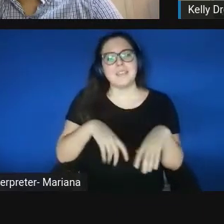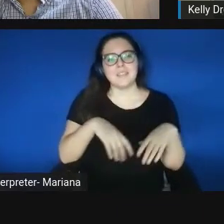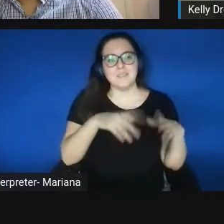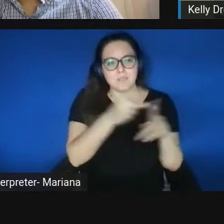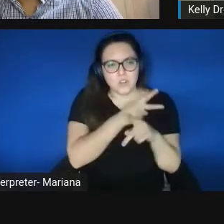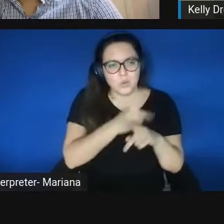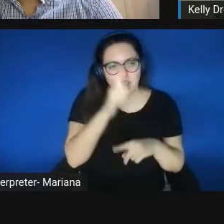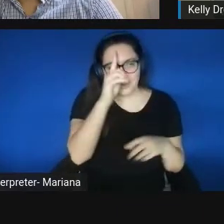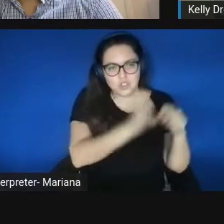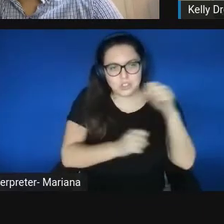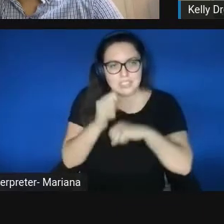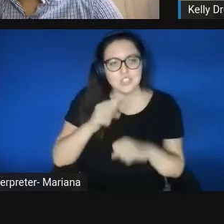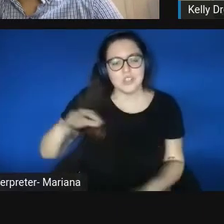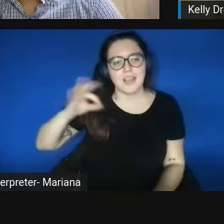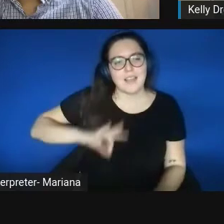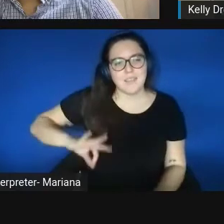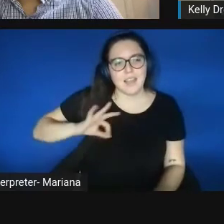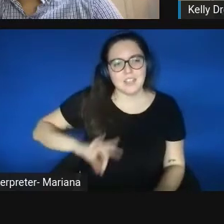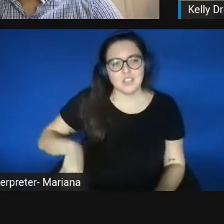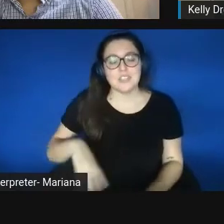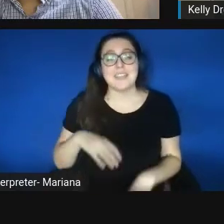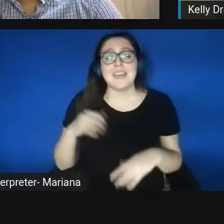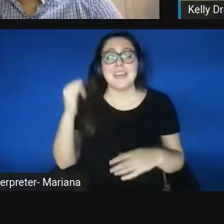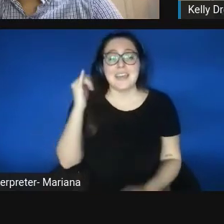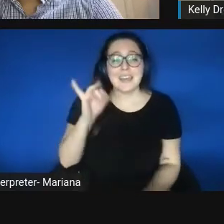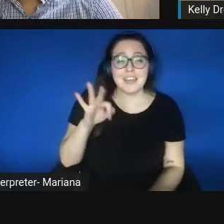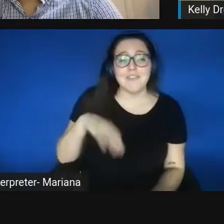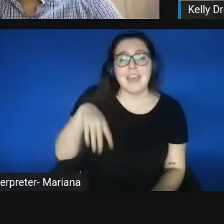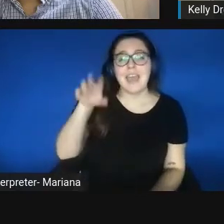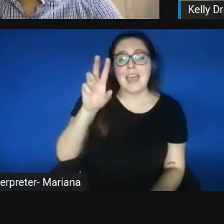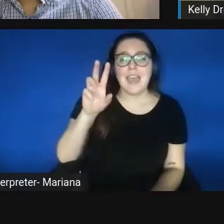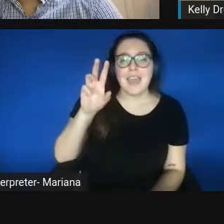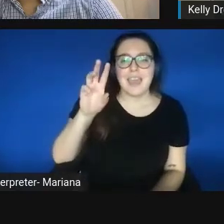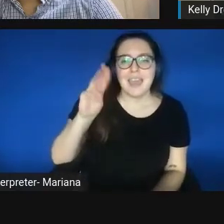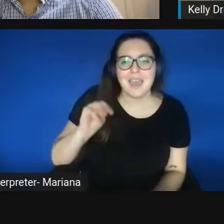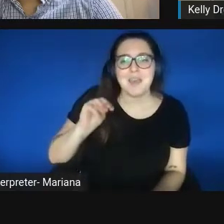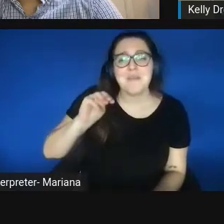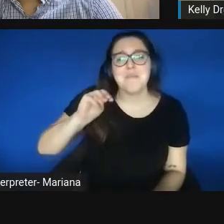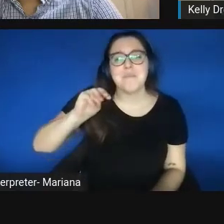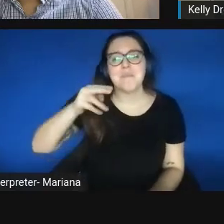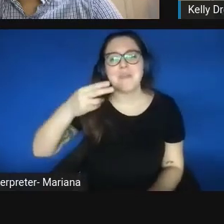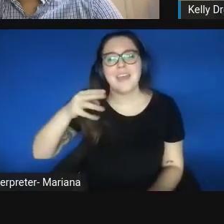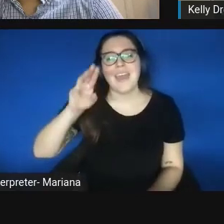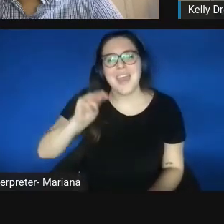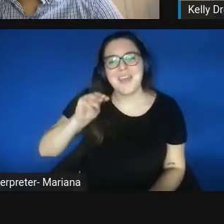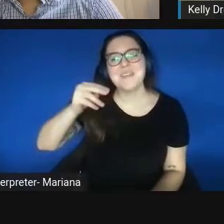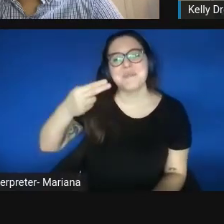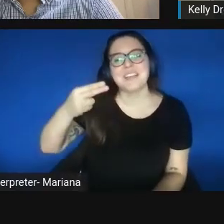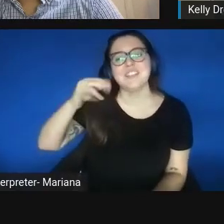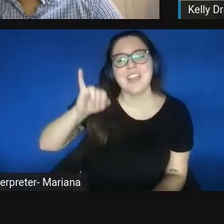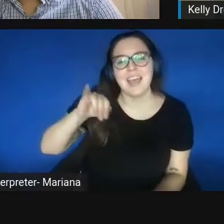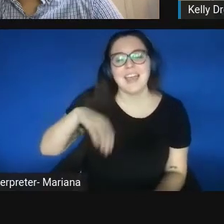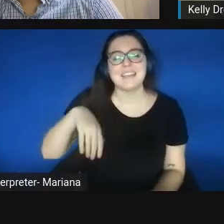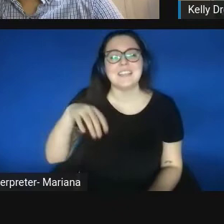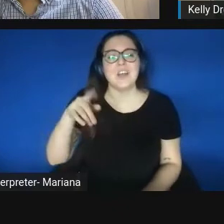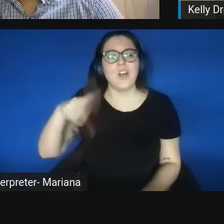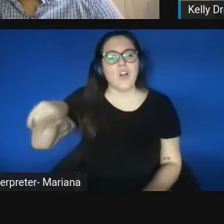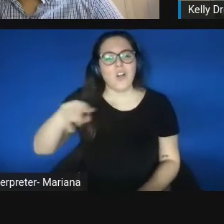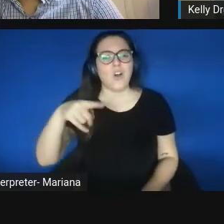And if MSIs, HBCUs, are viewed as providing a strategic,